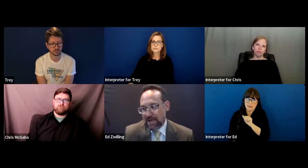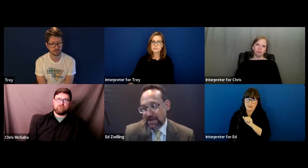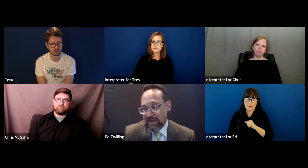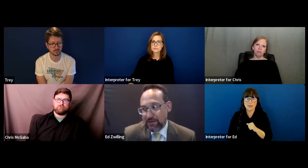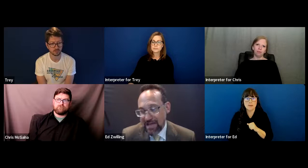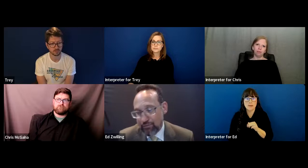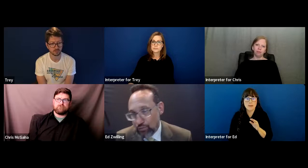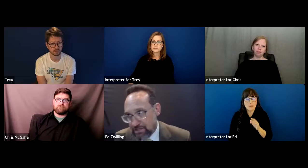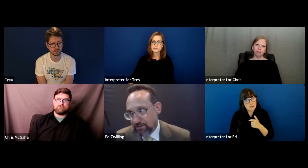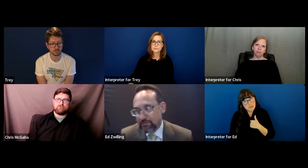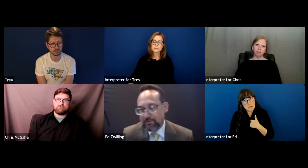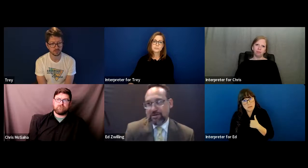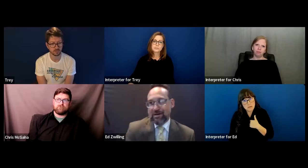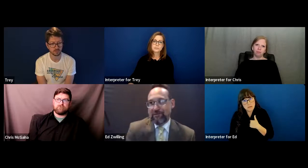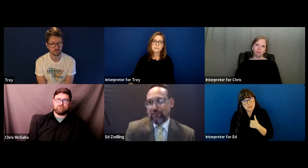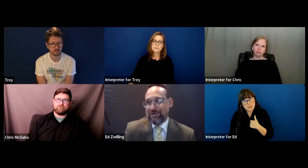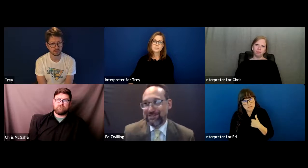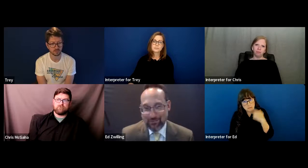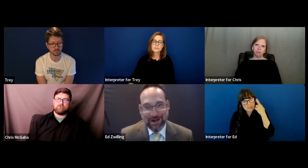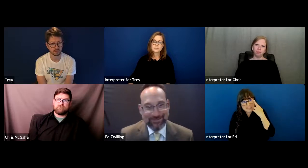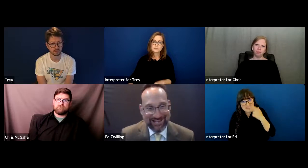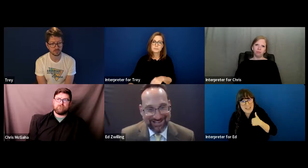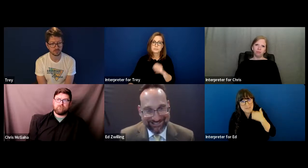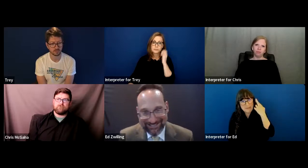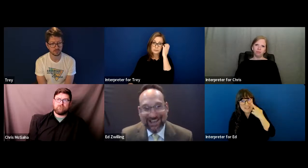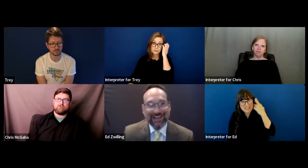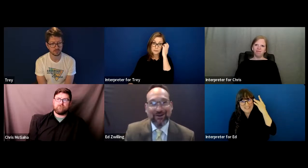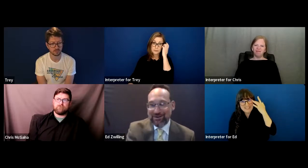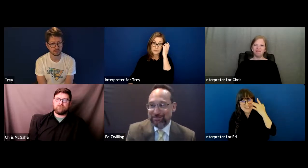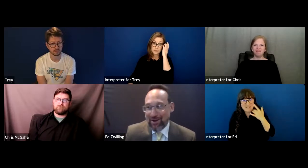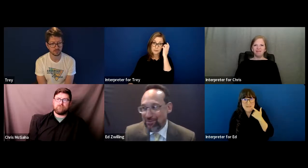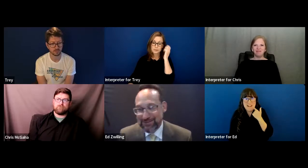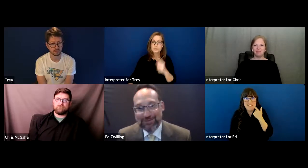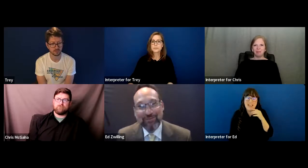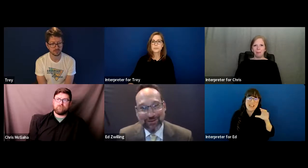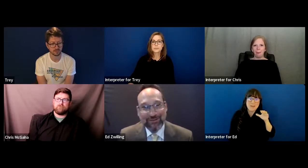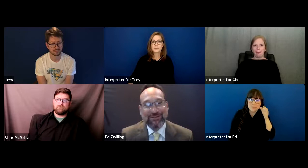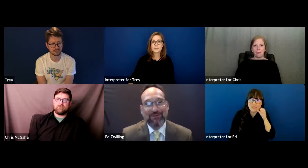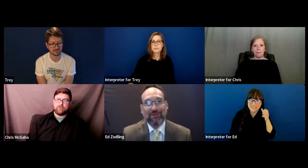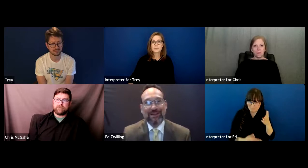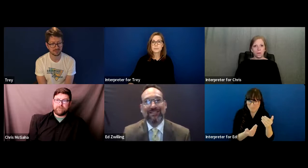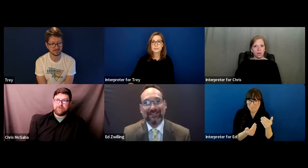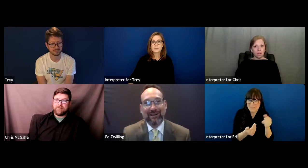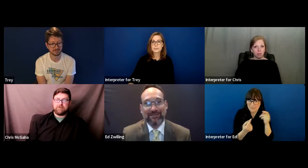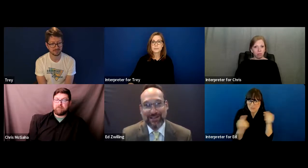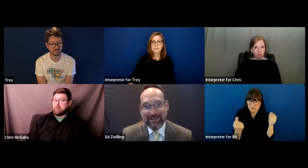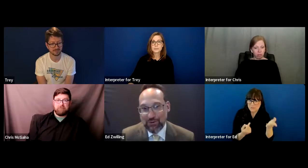And I have a reason why I'm saying this. And Chris, by all means, you chime in if you disagree with anything I'm saying in your